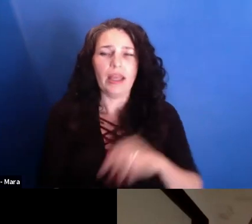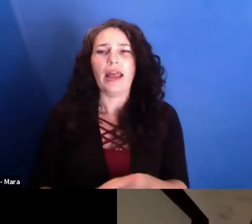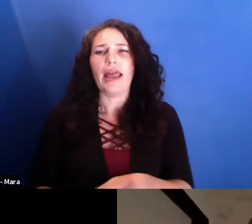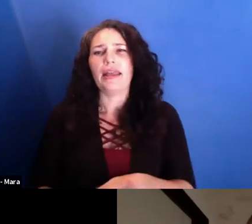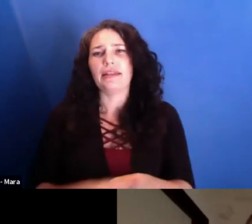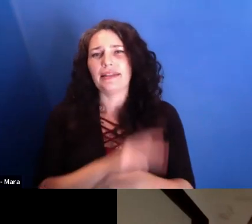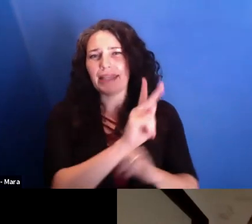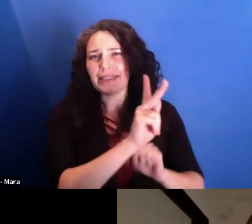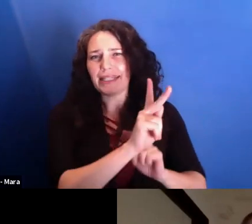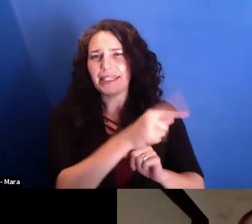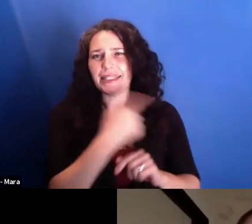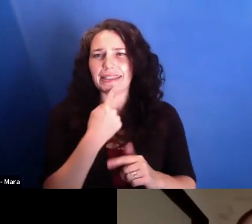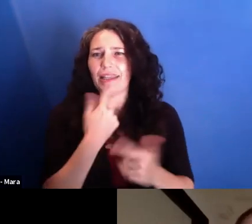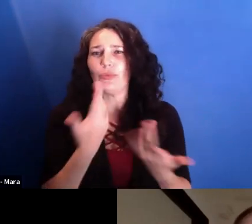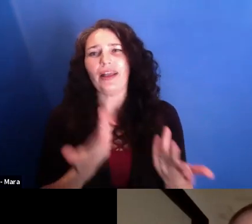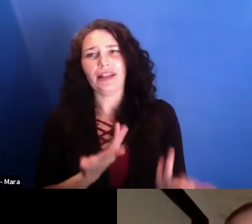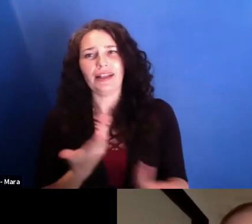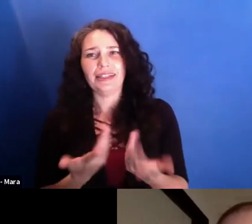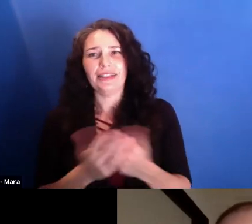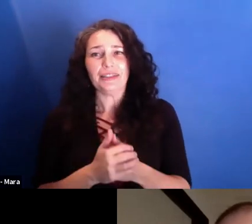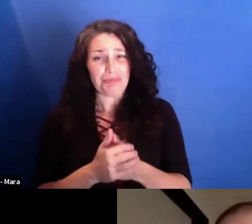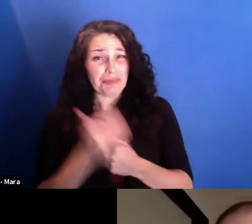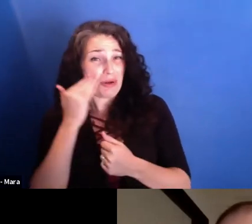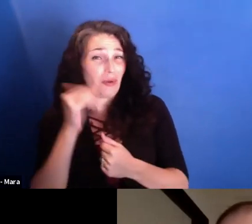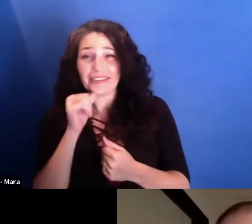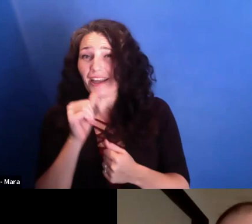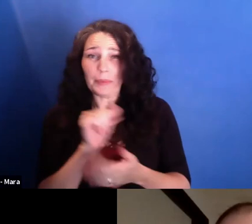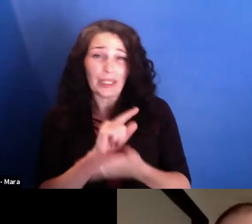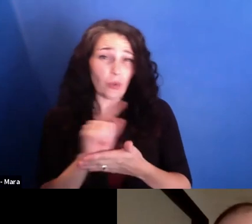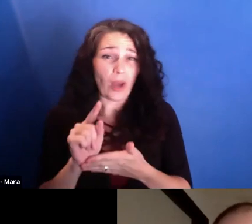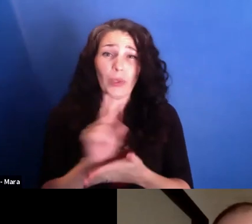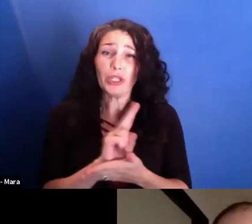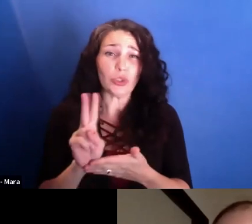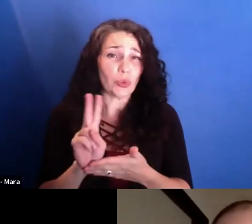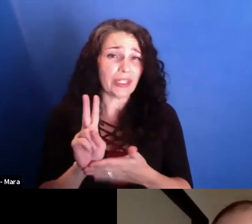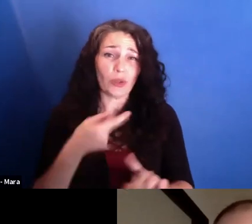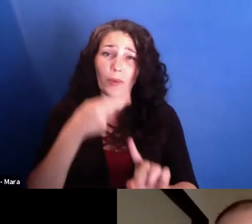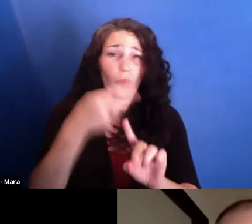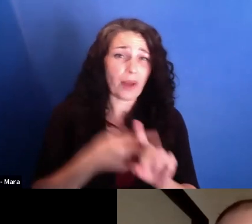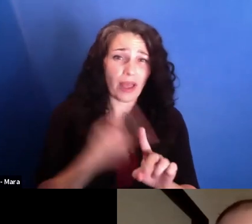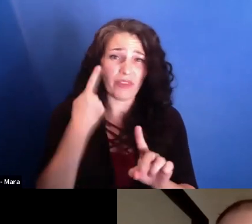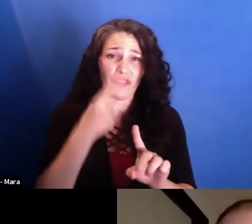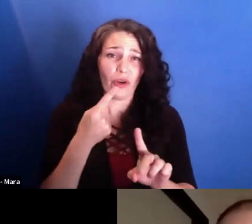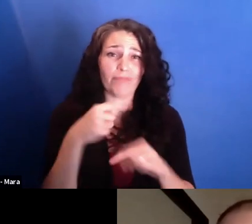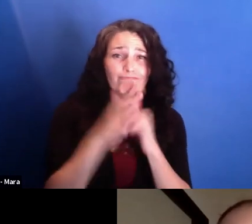because he understood, like, it's not going to take one week, two weeks, one month. It's going to take several months that I'm there with them.